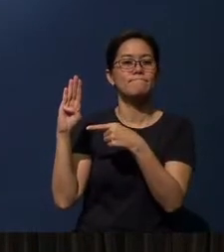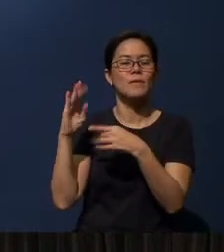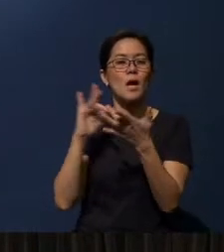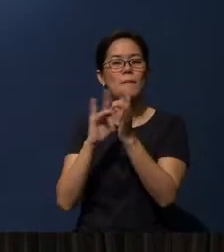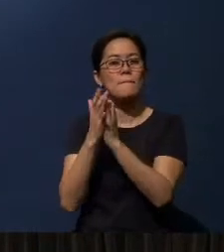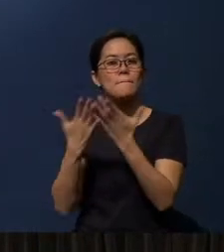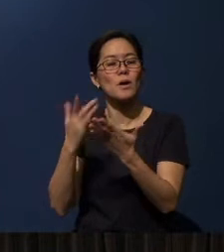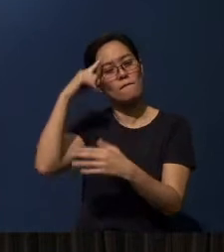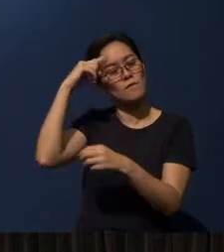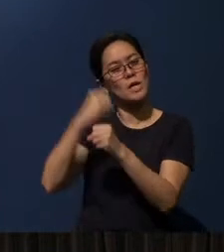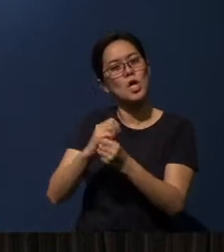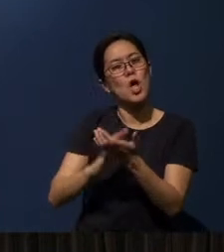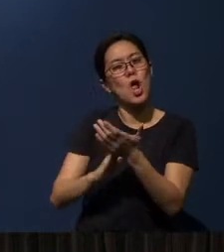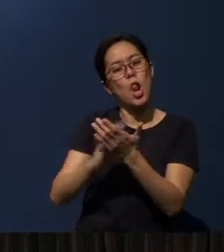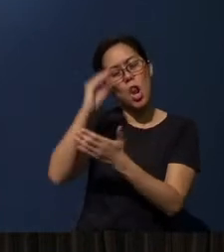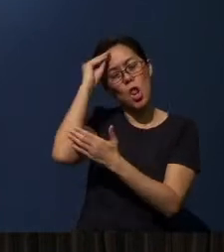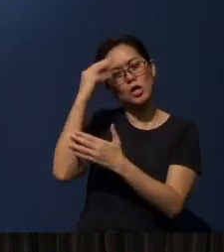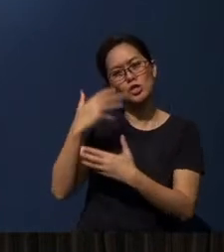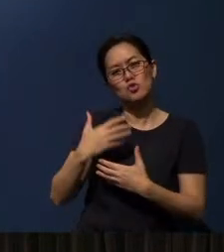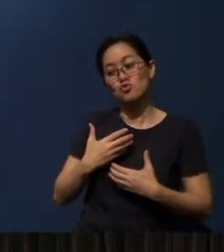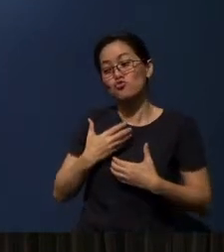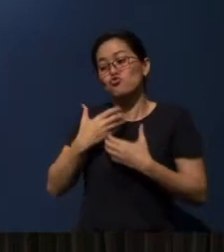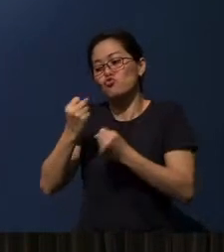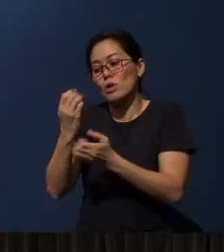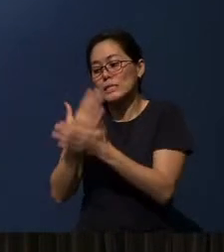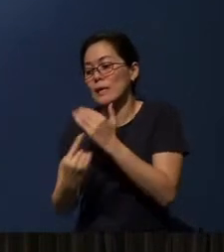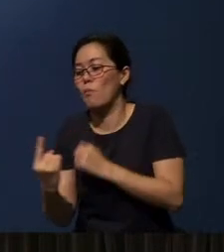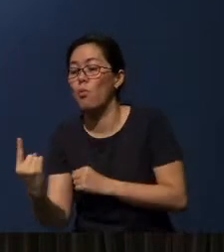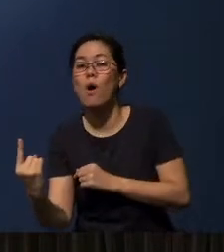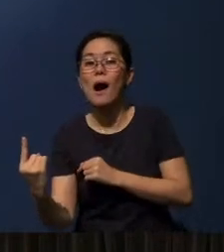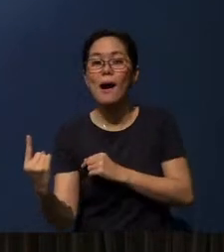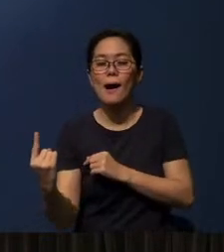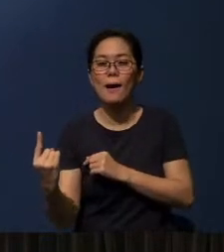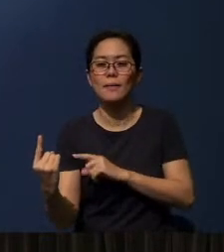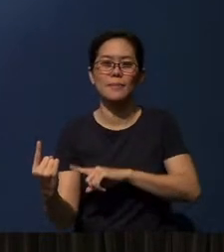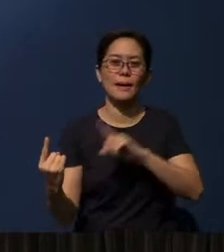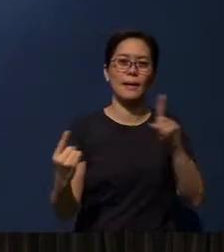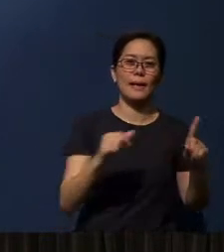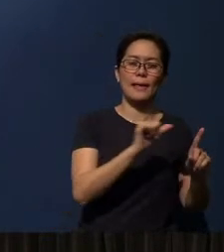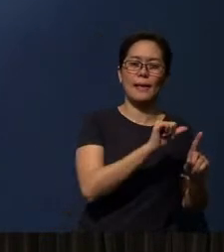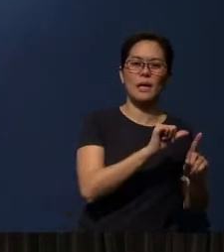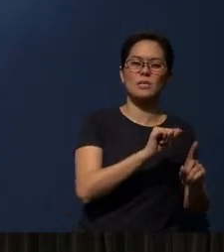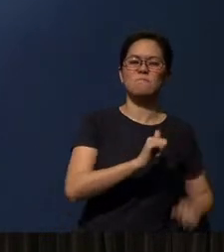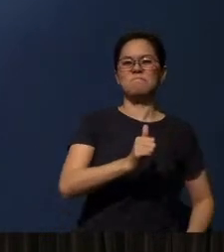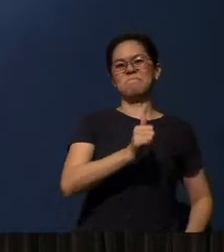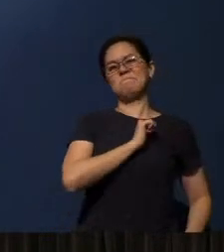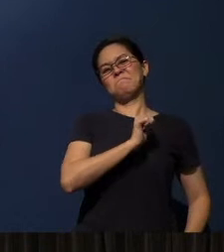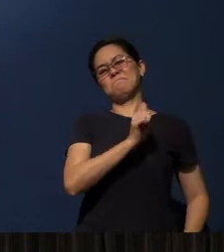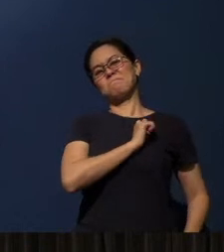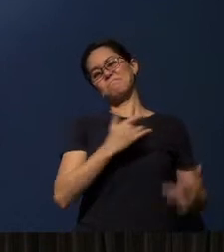It is about learning to trust in somebody, whereas ‘A’ is really about self confidence,